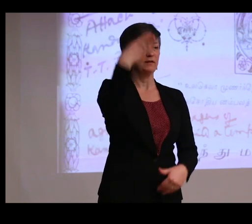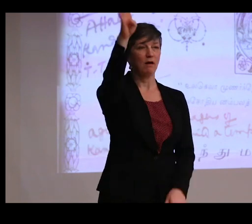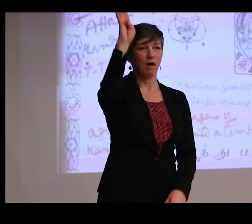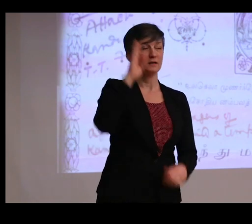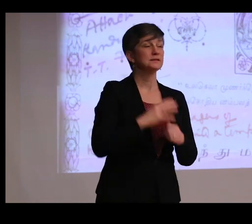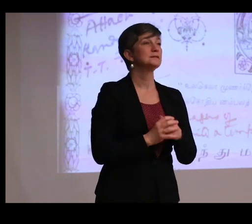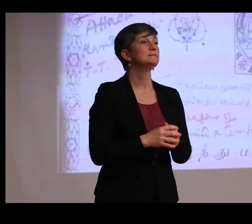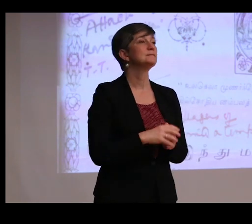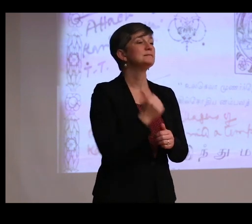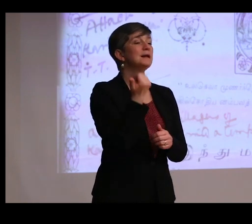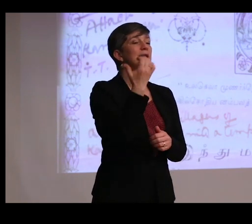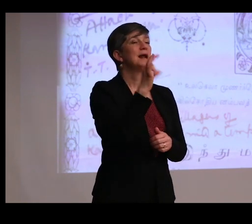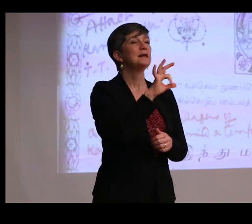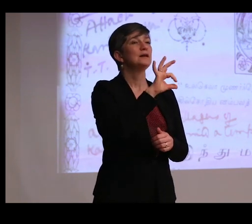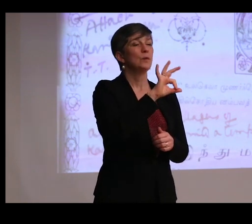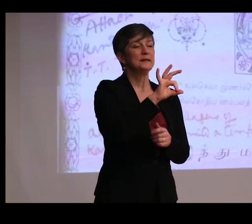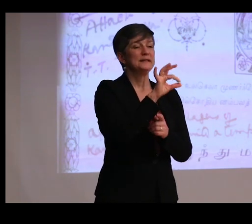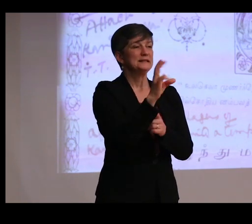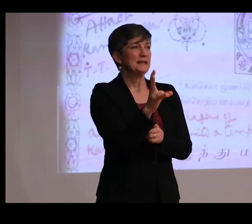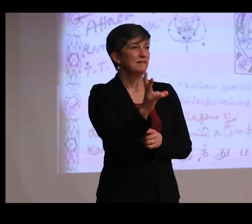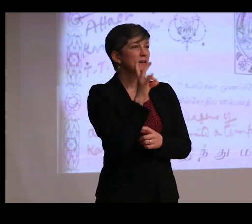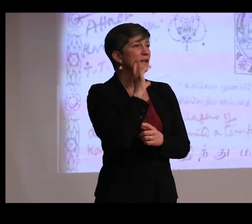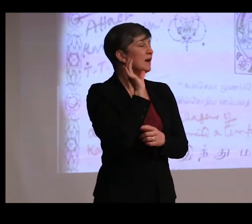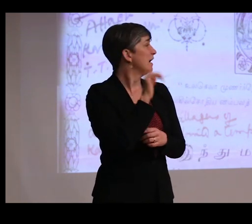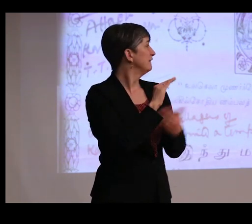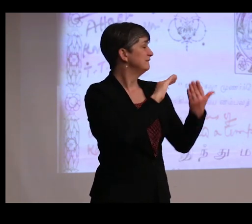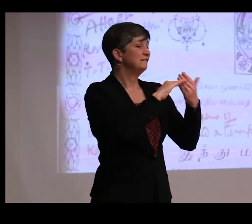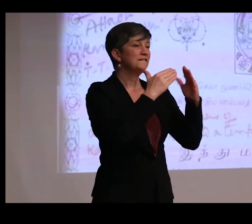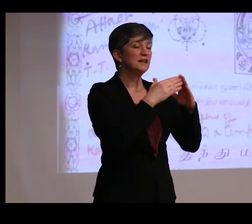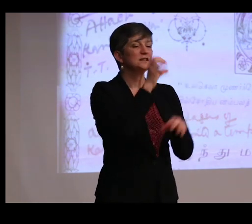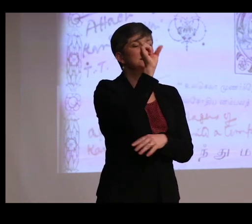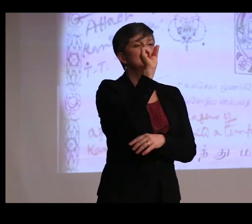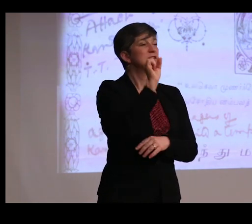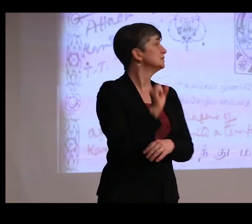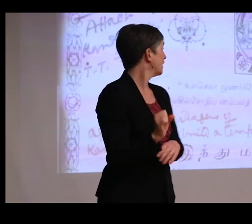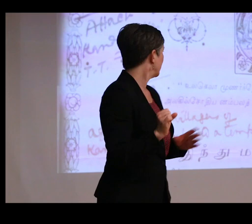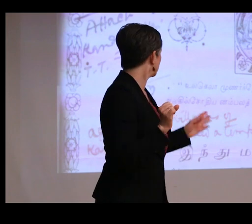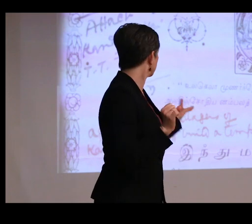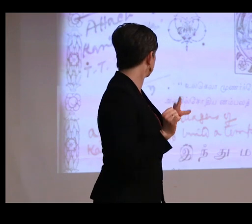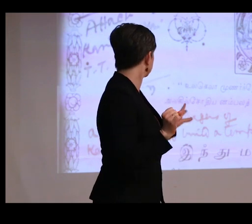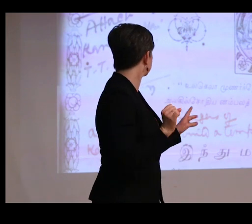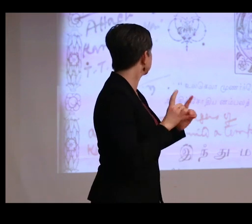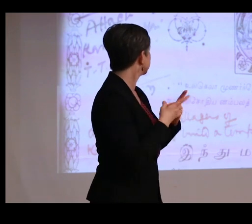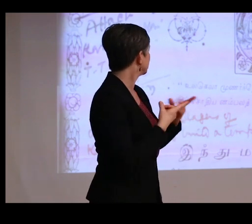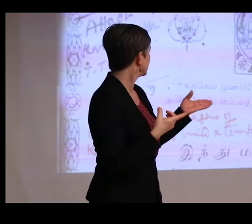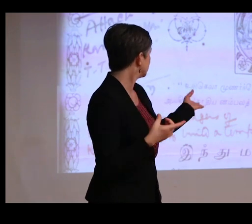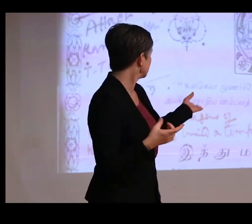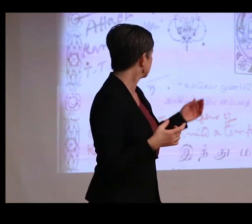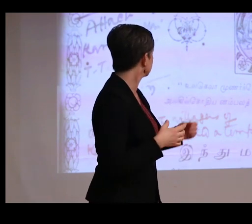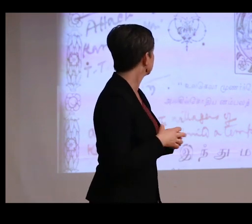In 1927, in Village in Southern Arcot District of the Madras Presidency, the god